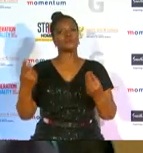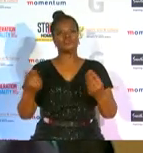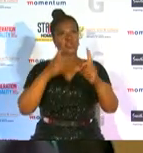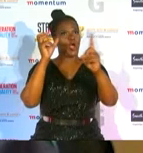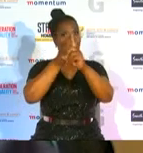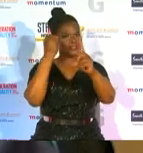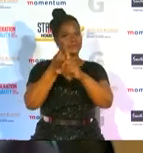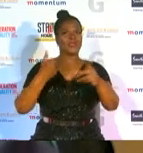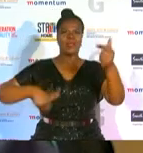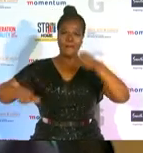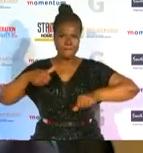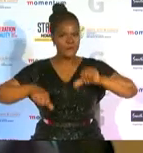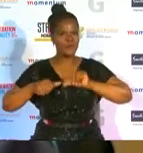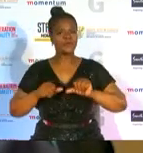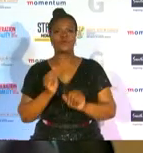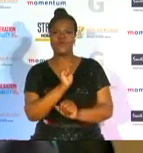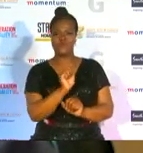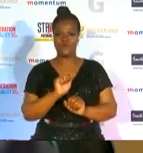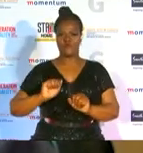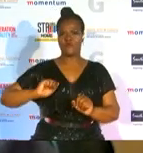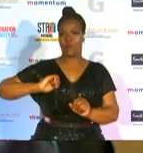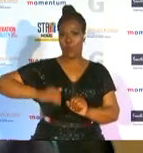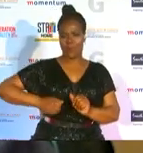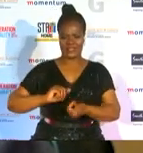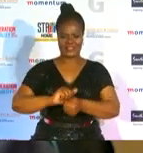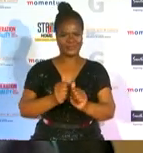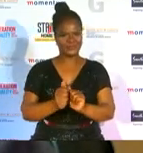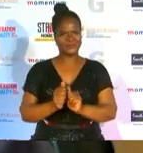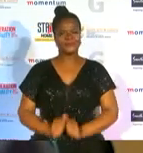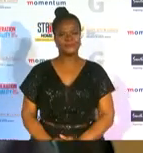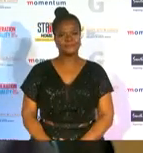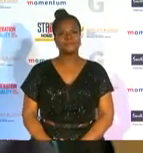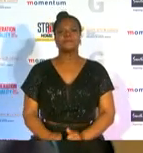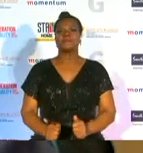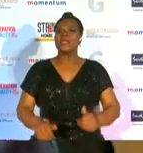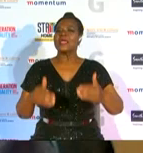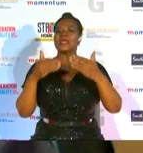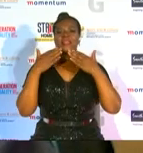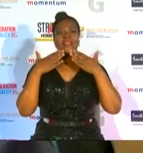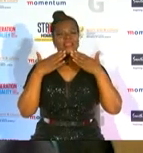of our sport women thanks for all that you have done